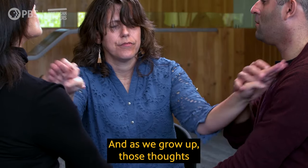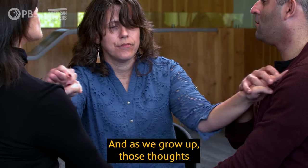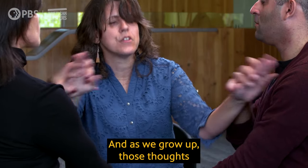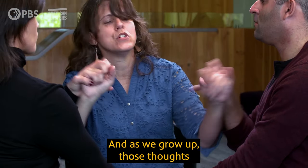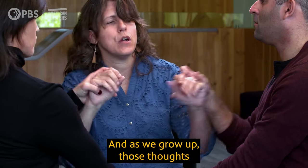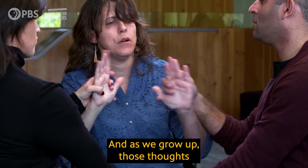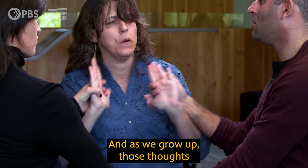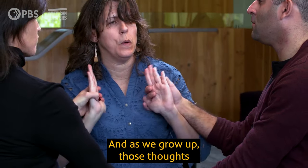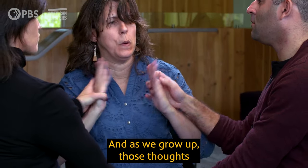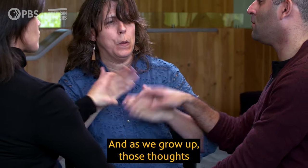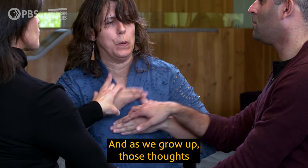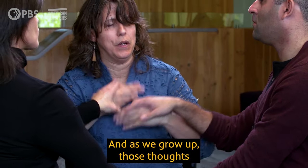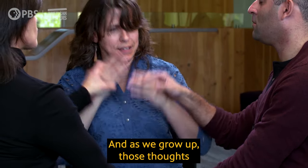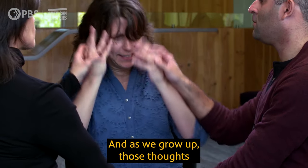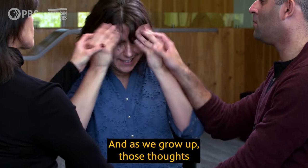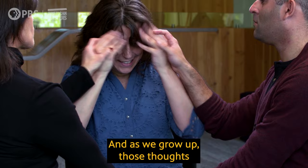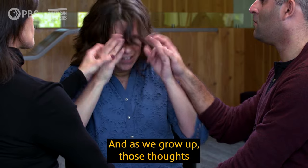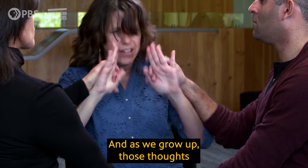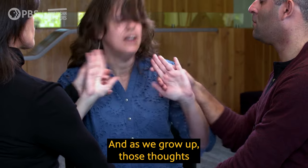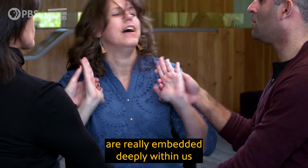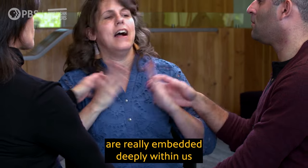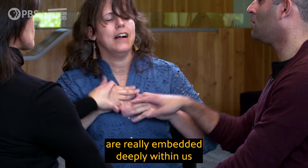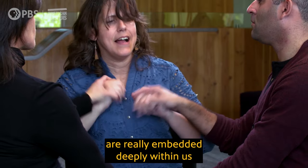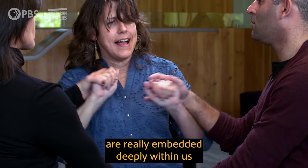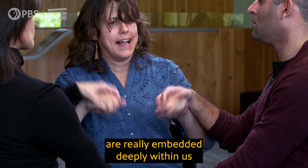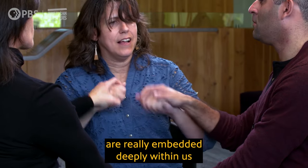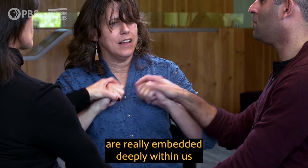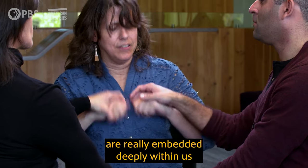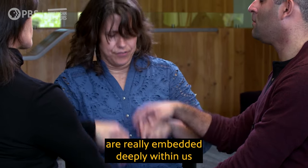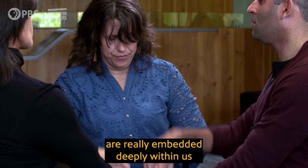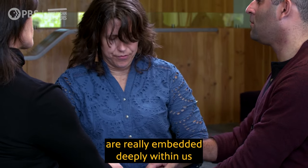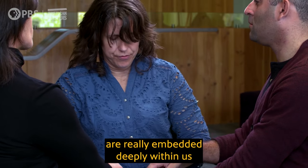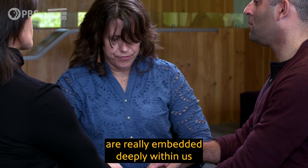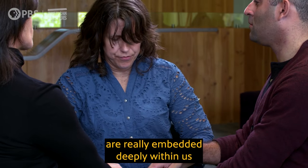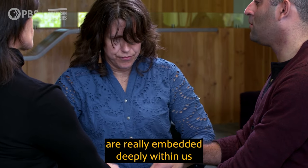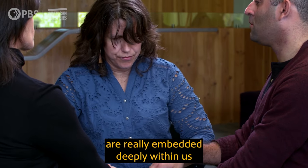And as we grow up, those thoughts are really embedded deeply within us